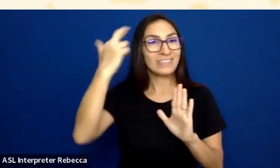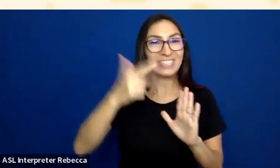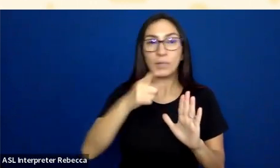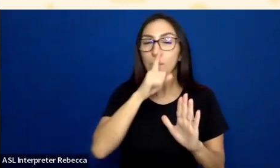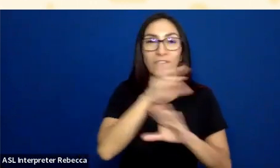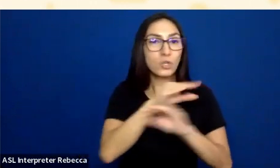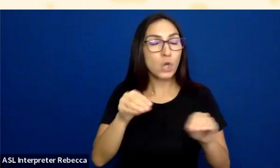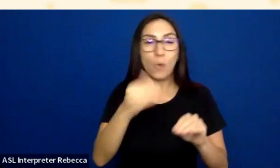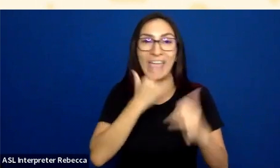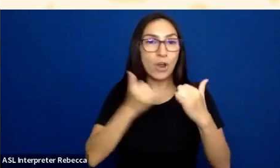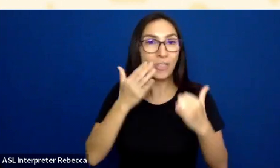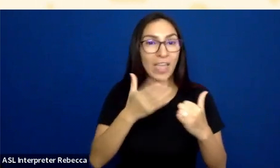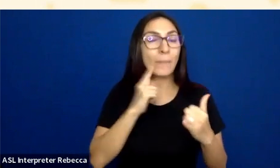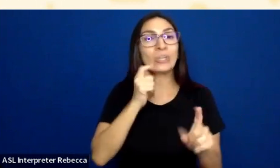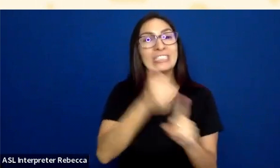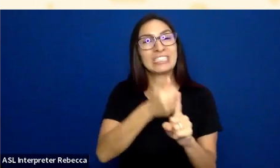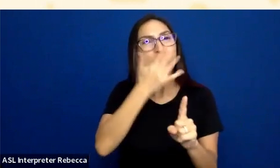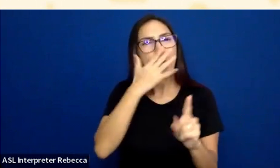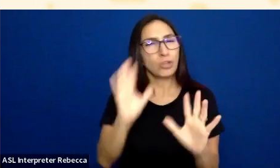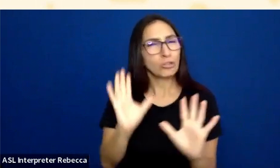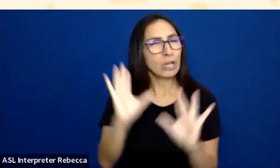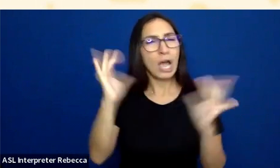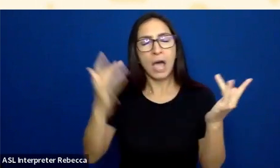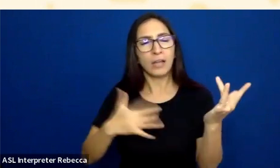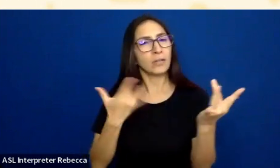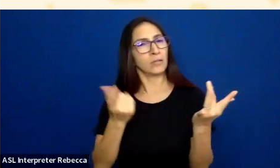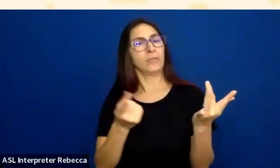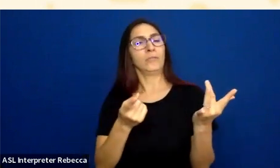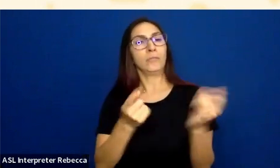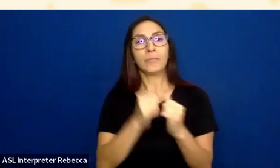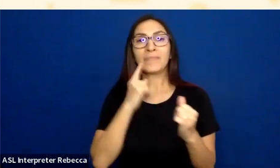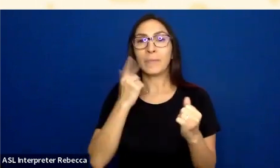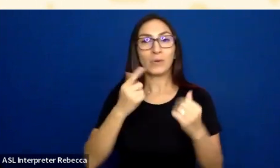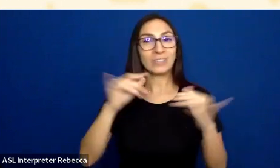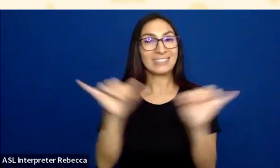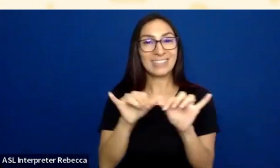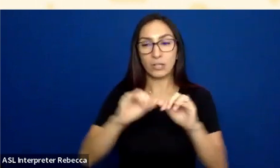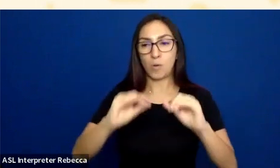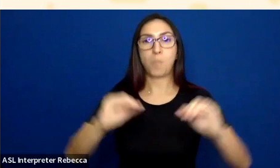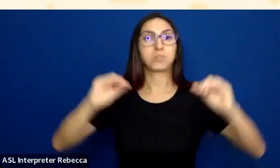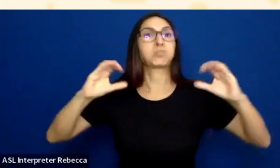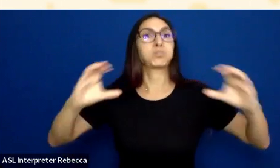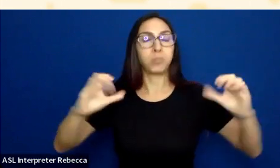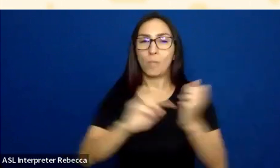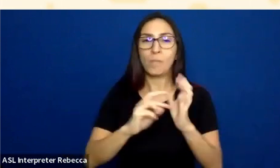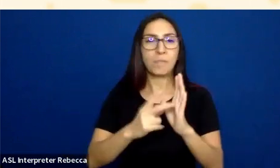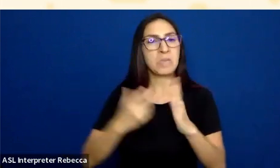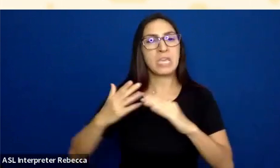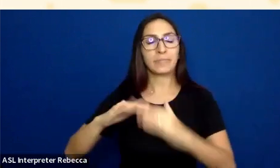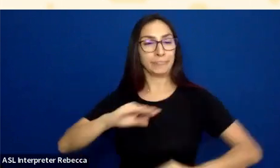has the same color, because it's large enough, it meets at least 3-to-1 contrast requirement, so it's not a WCAG failure.